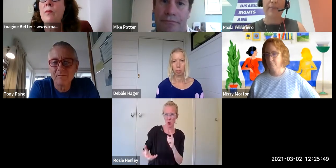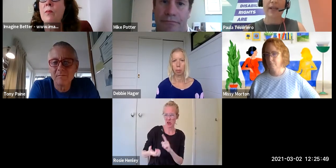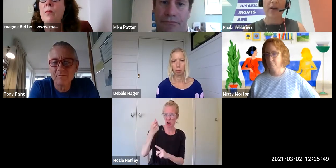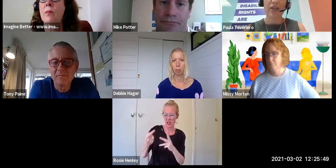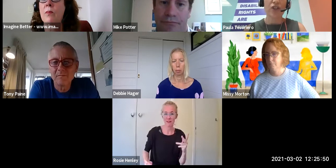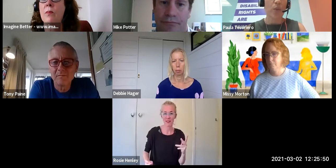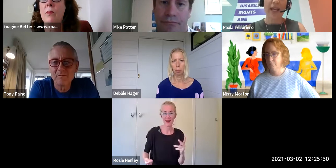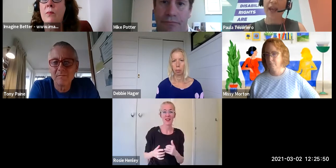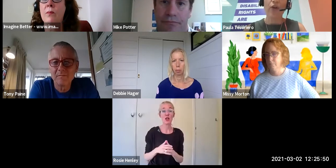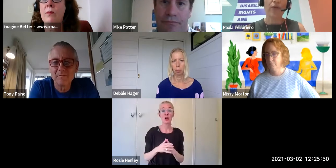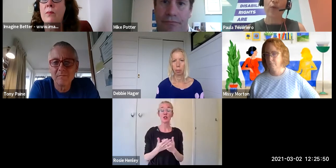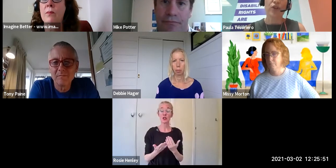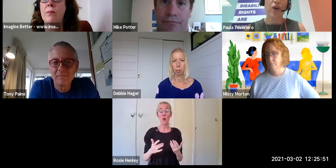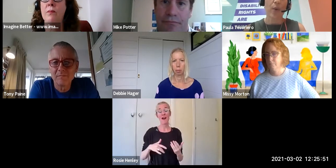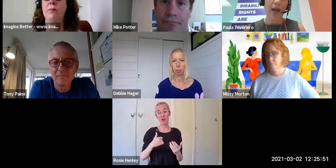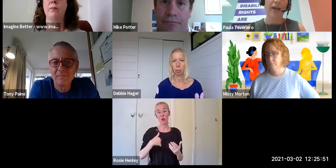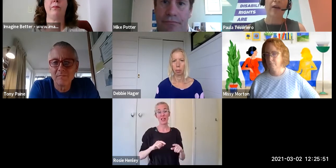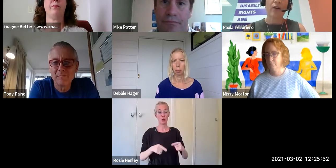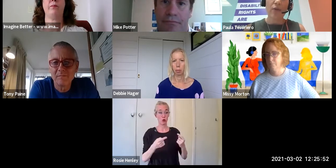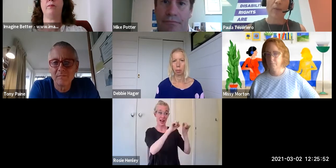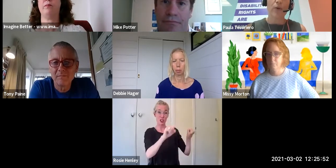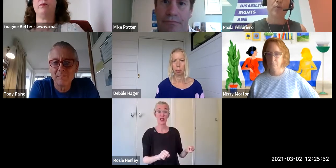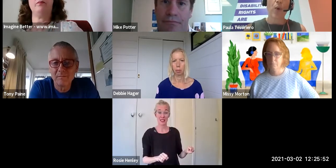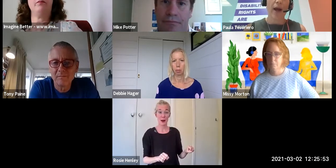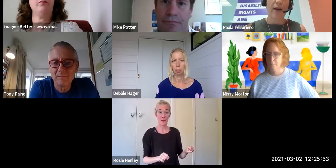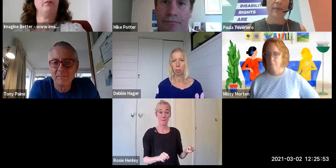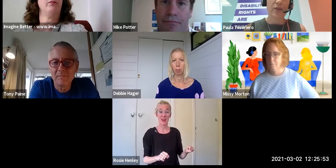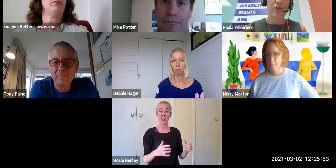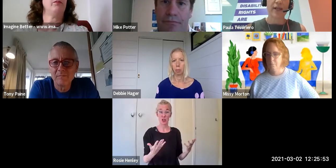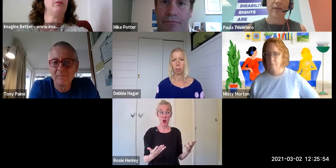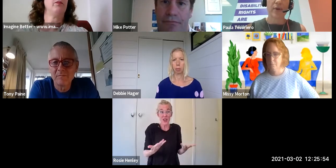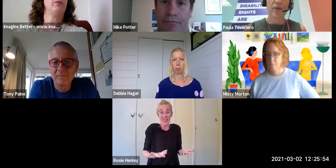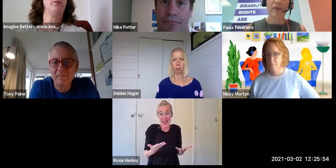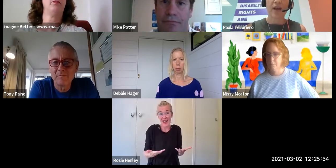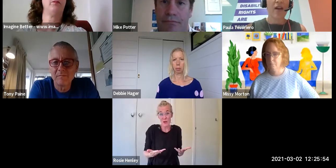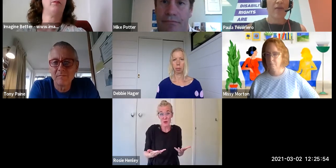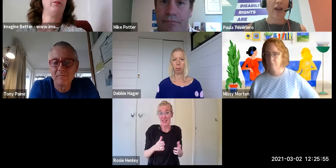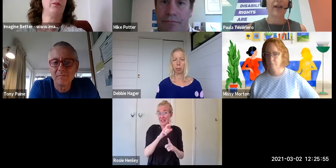And I/we cannot afford to shy away from those poor outcomes in New Zealand because frankly